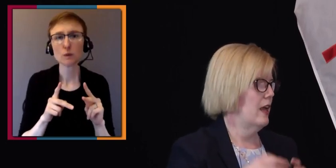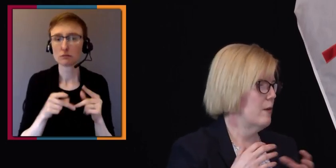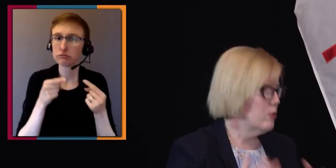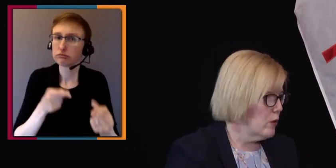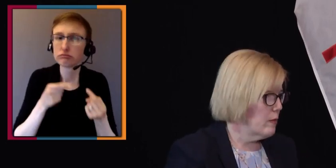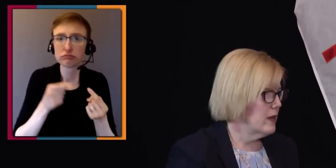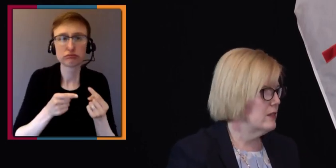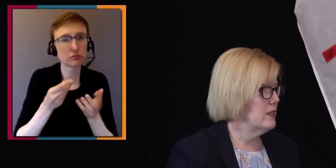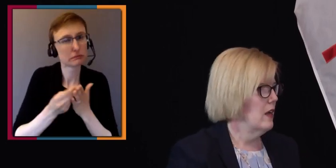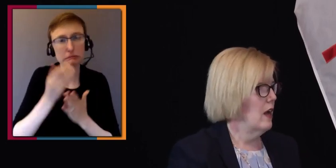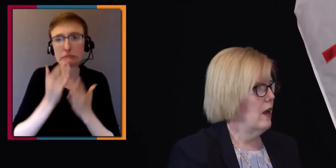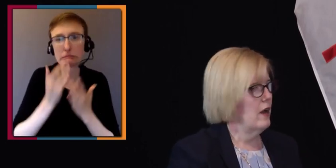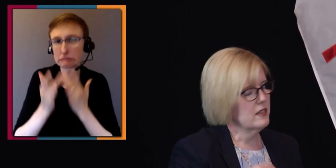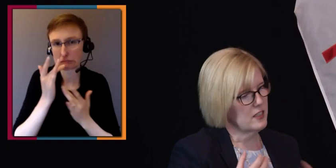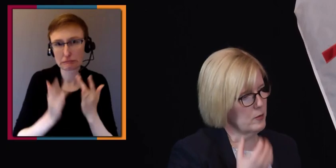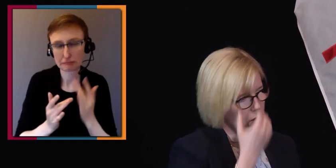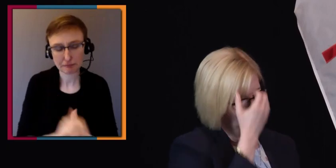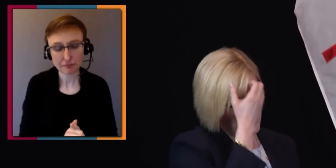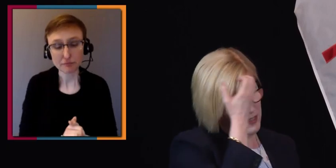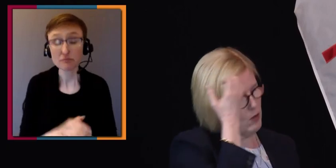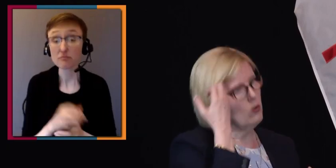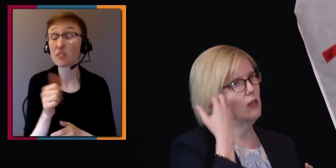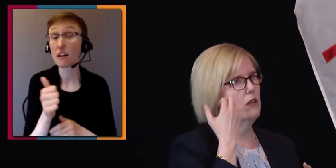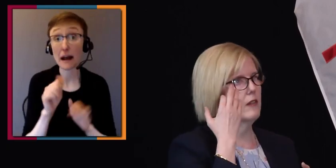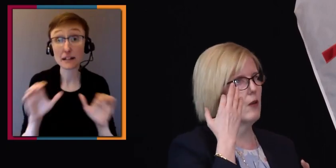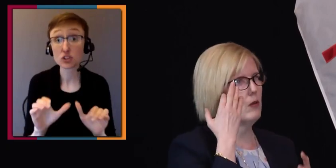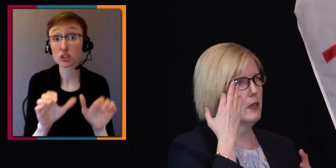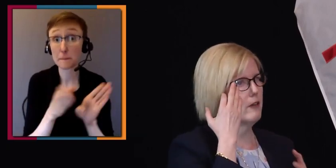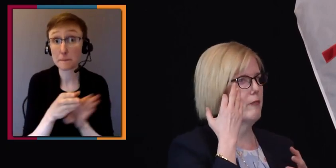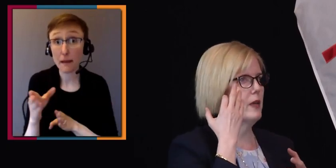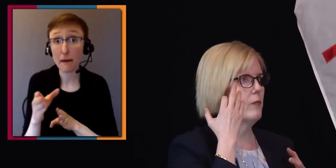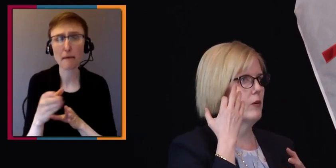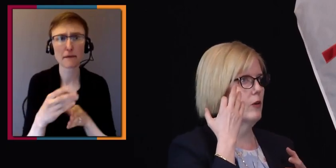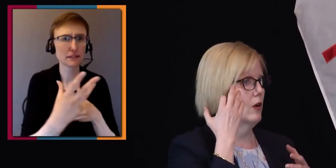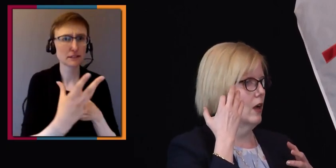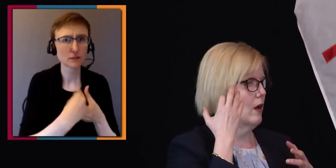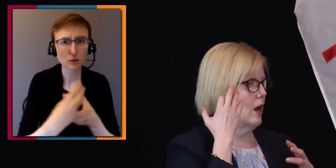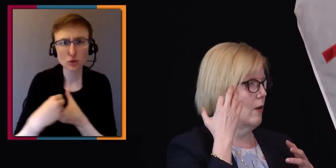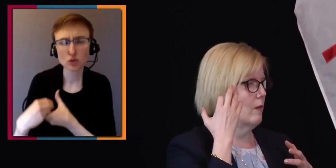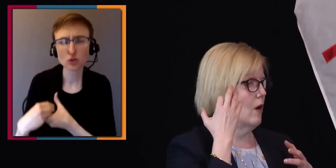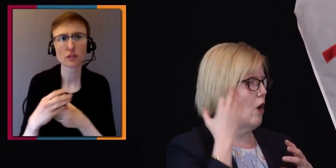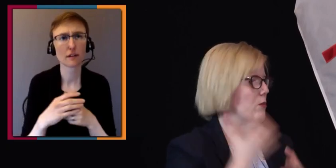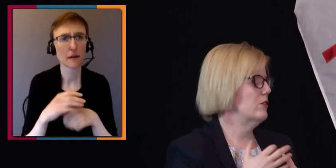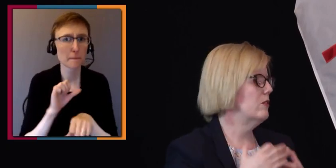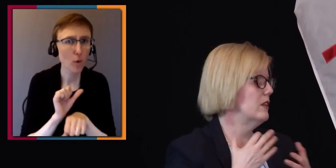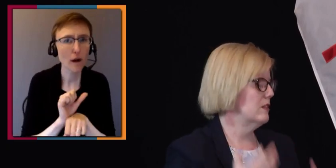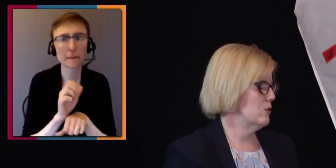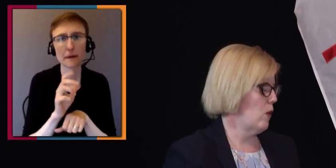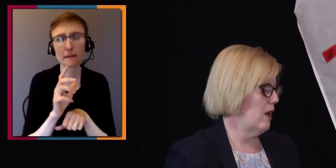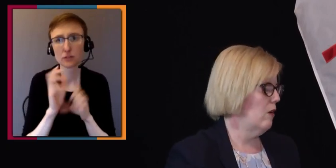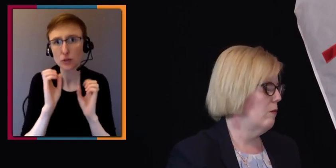employment, accessible communities, that will give people opportunities as well.